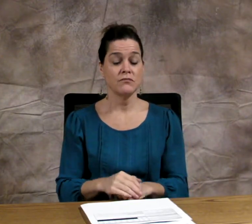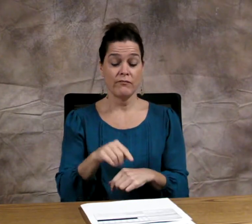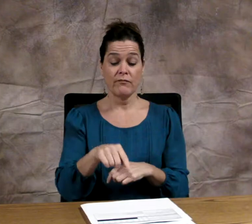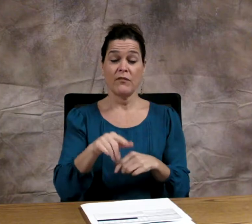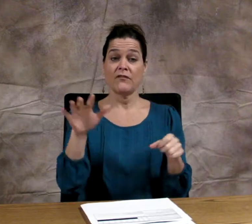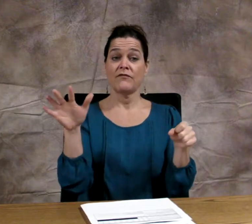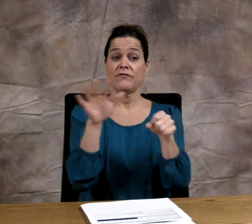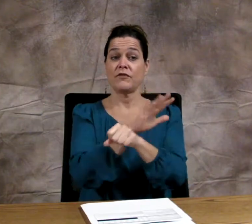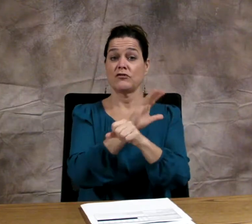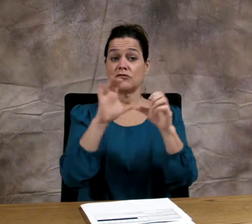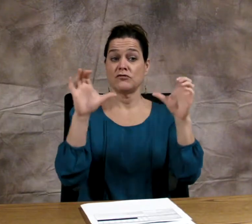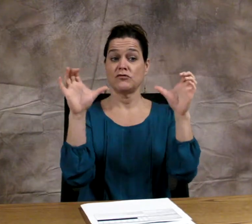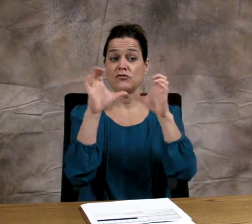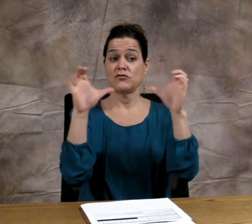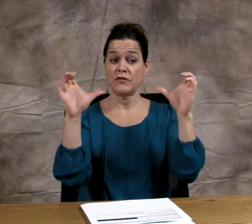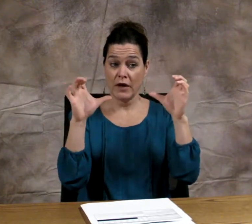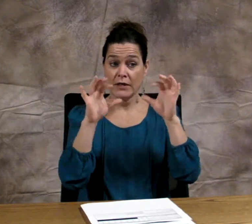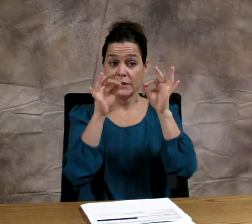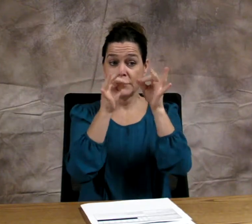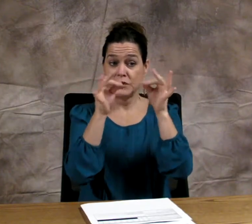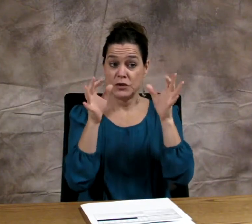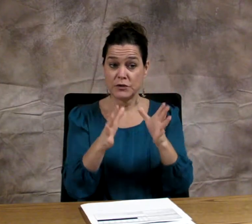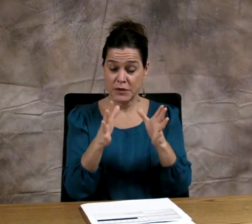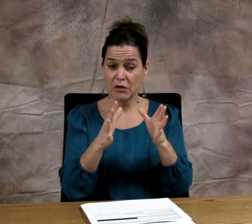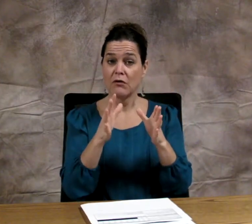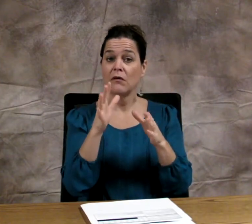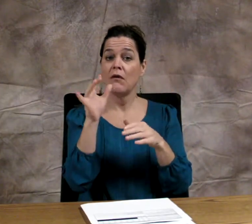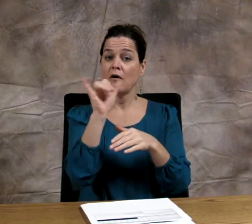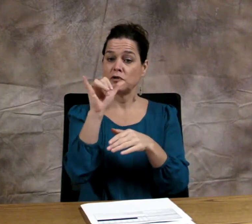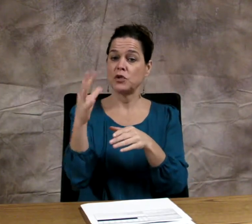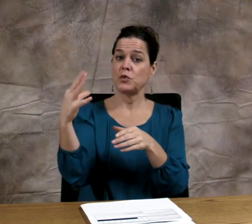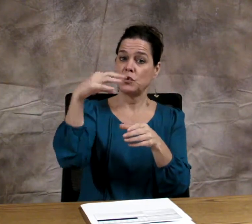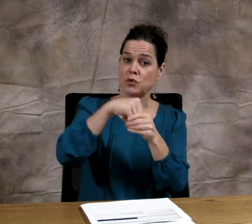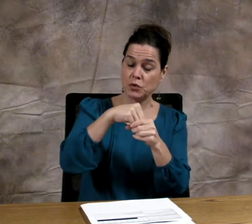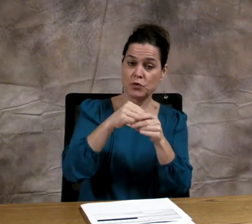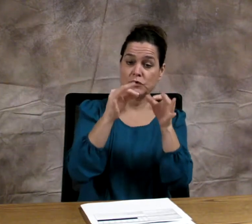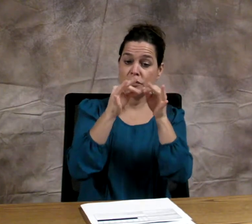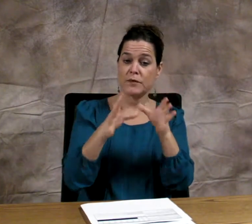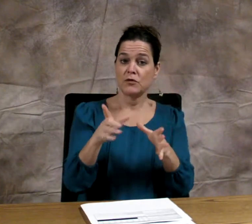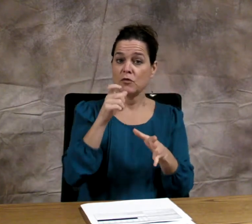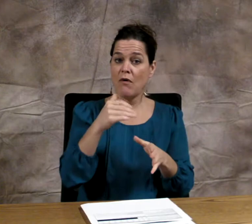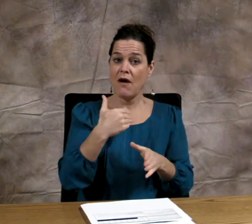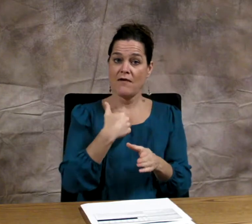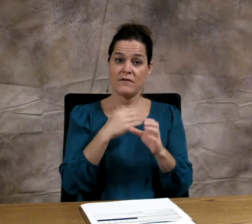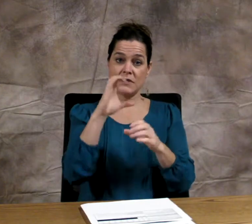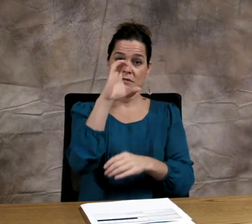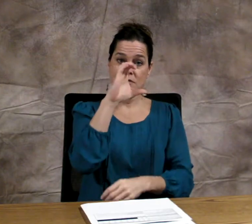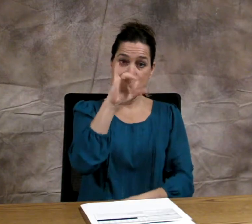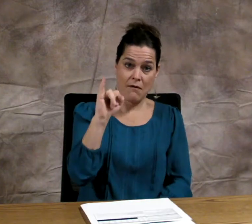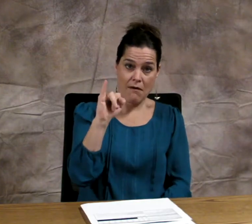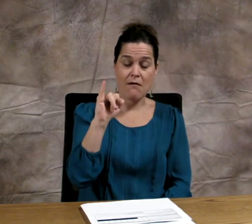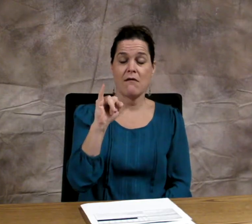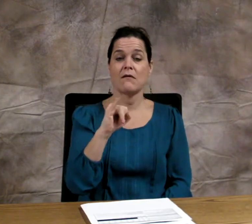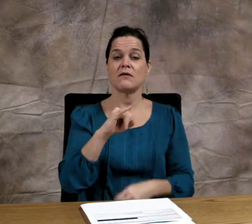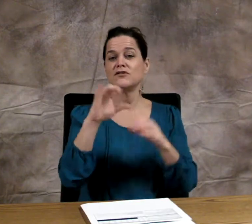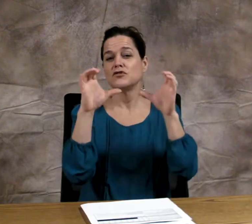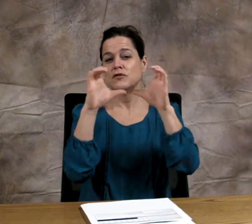The Fully Certified Interpreter category also includes interpreters who have the combined